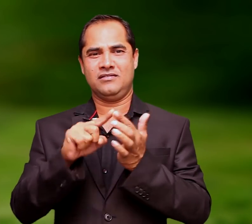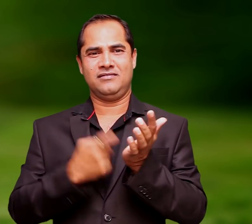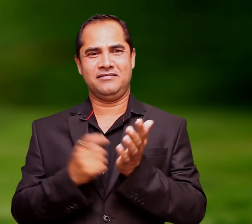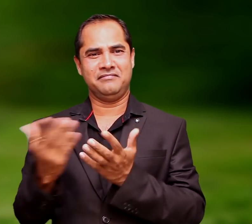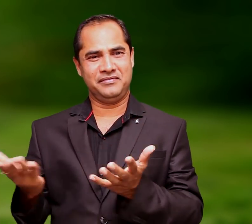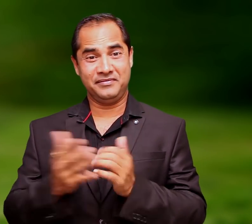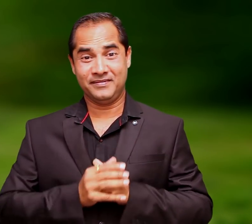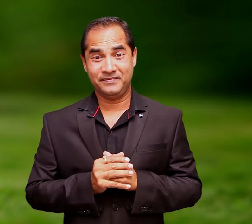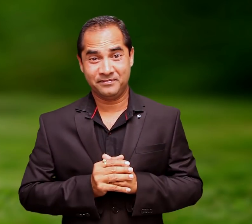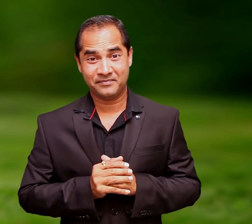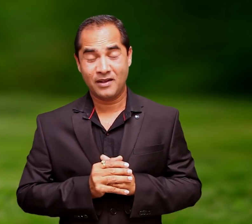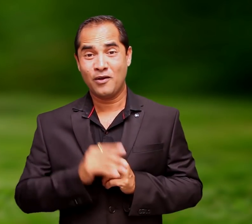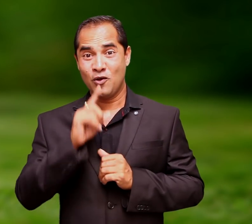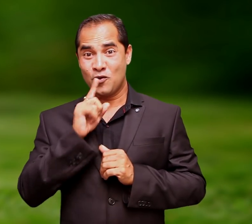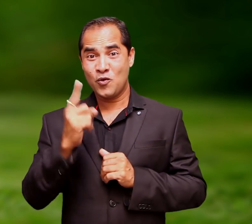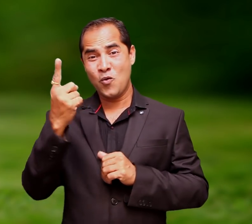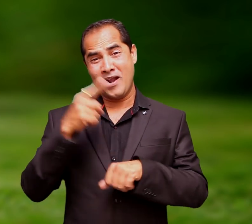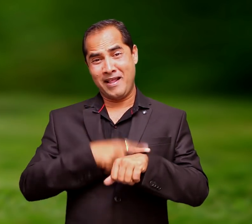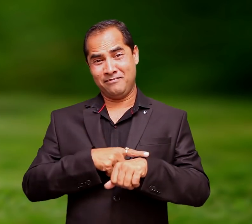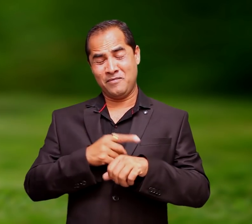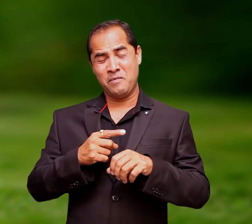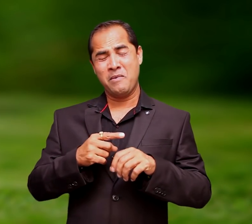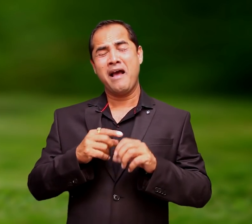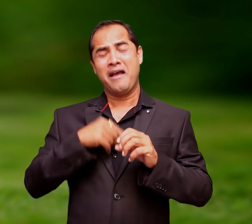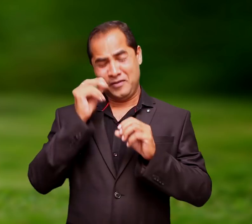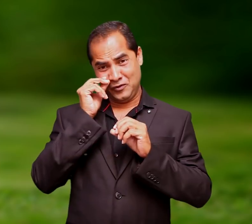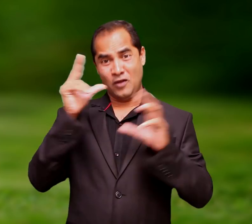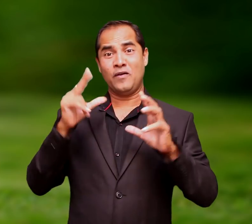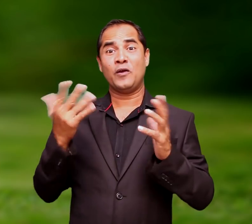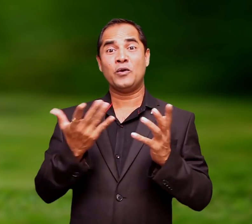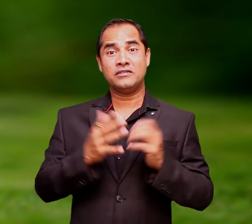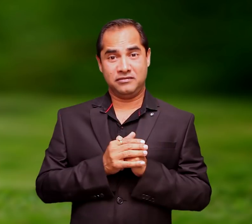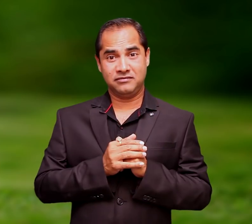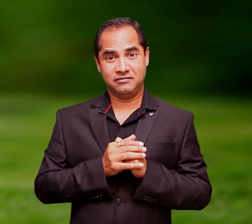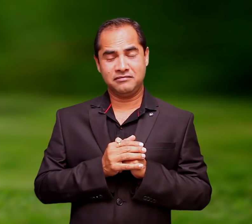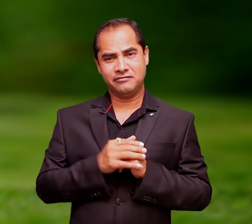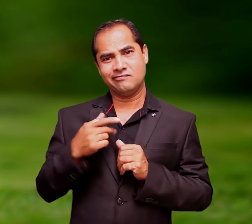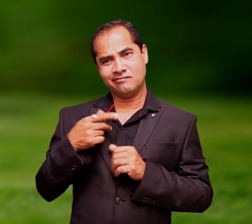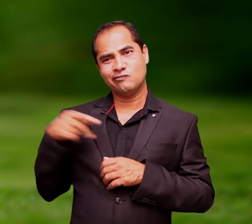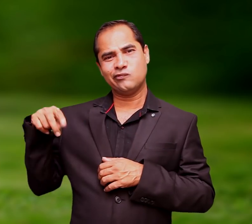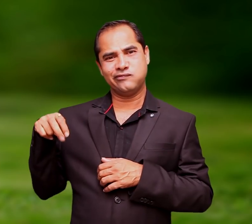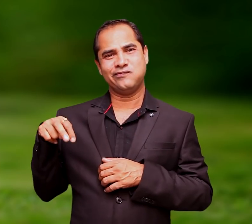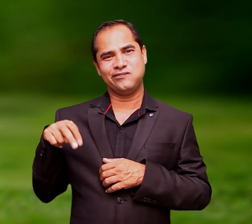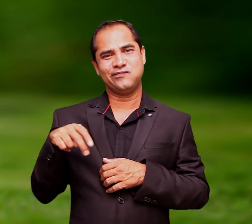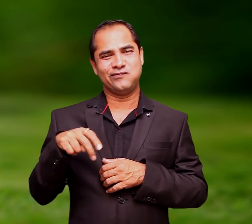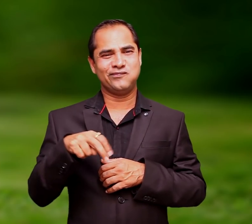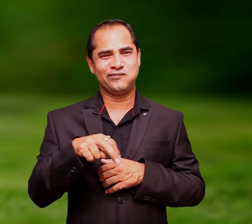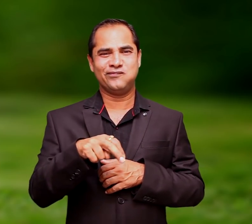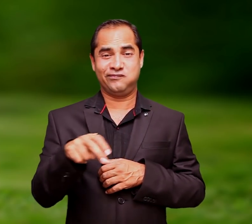called him an otter. The most surprising event was once